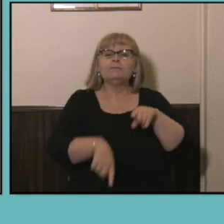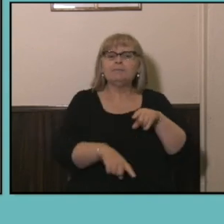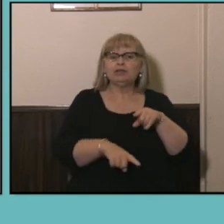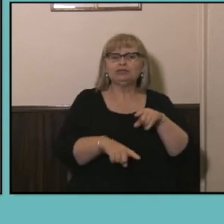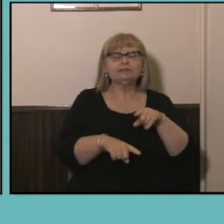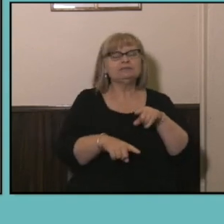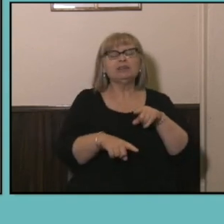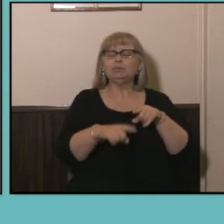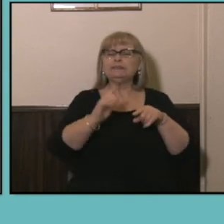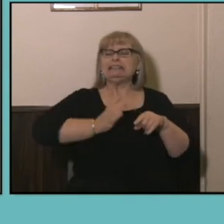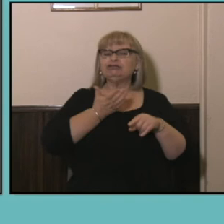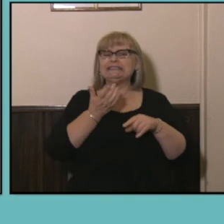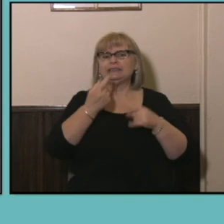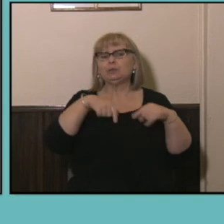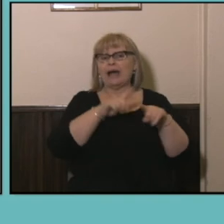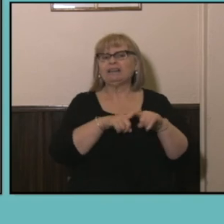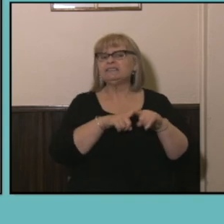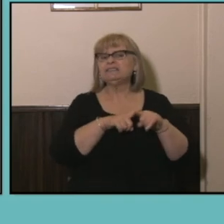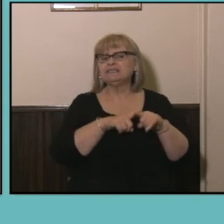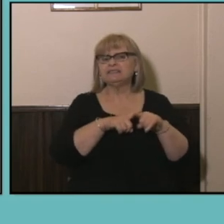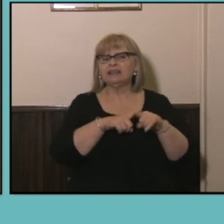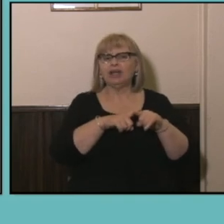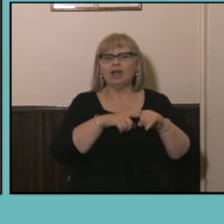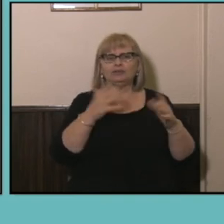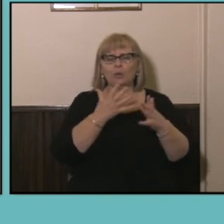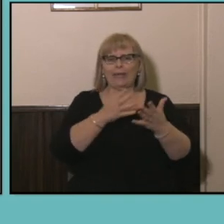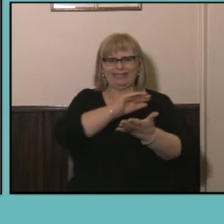significant interest and together with the destination data that we will